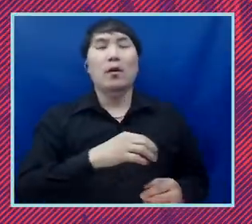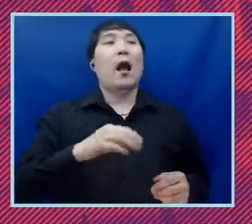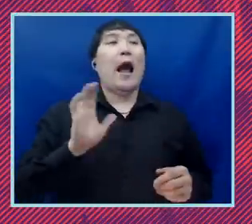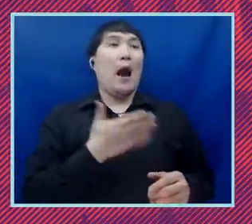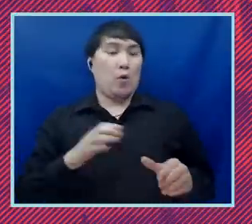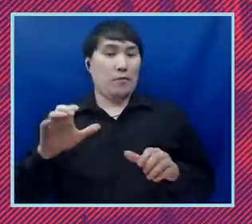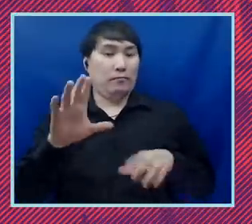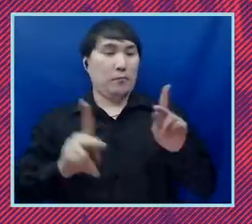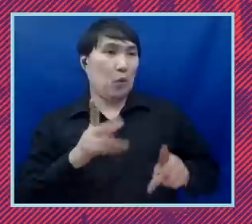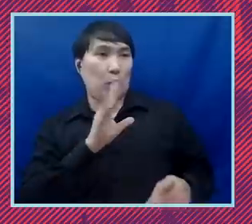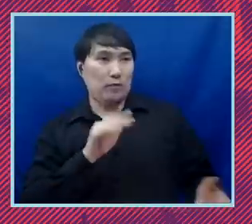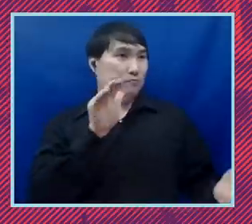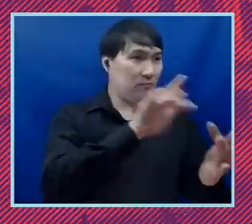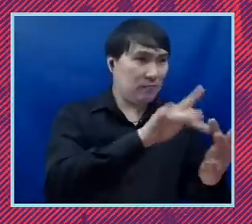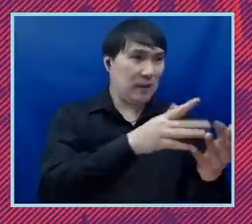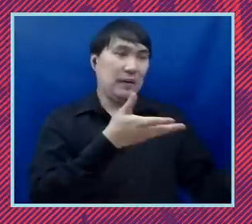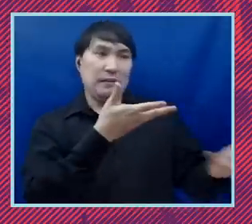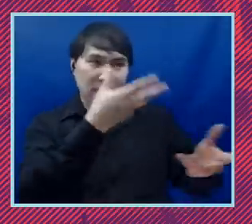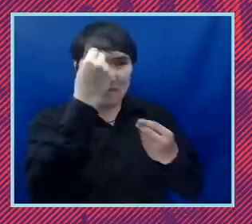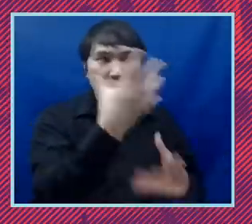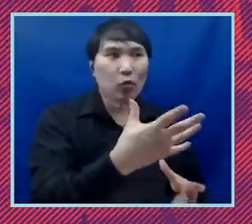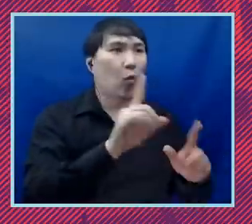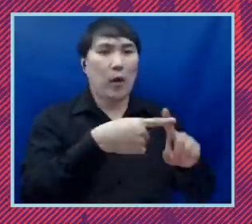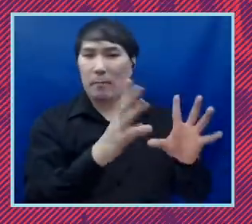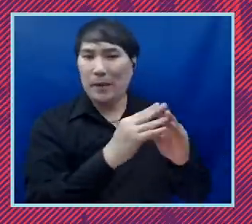with you to let you know about the sessions the first session as i said will be an introduction